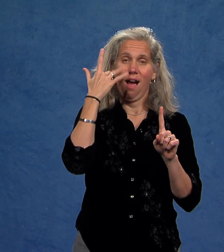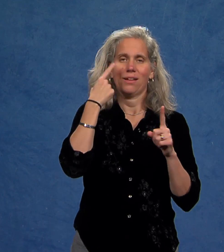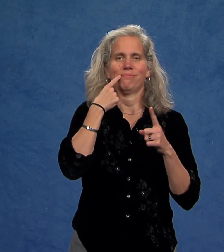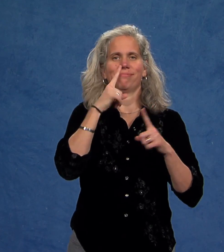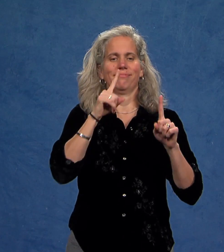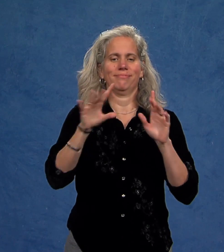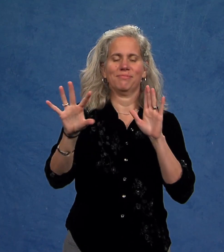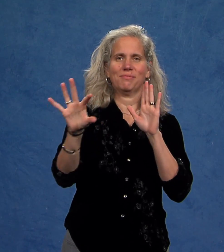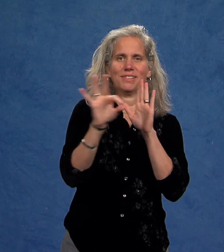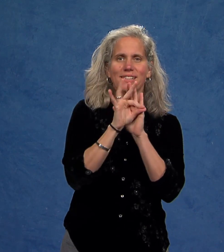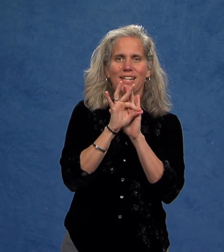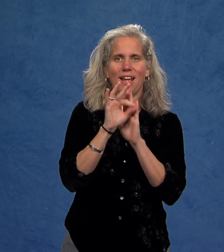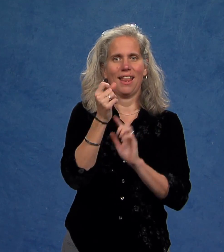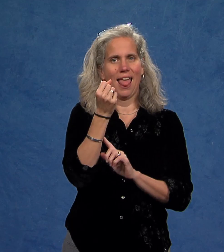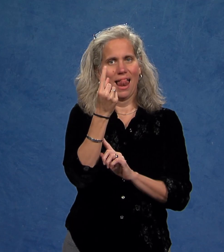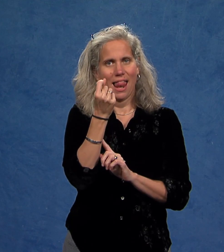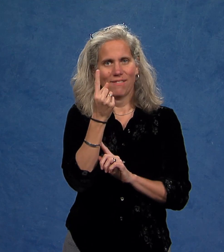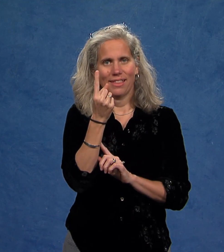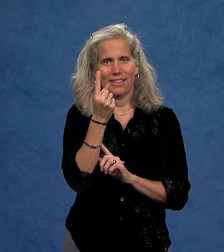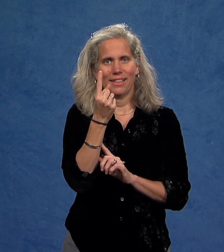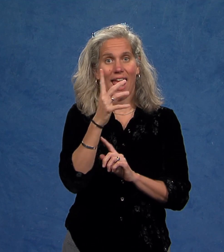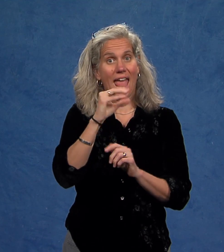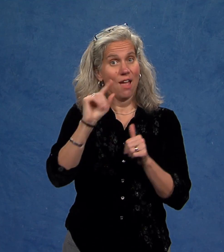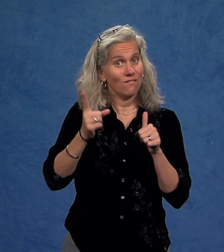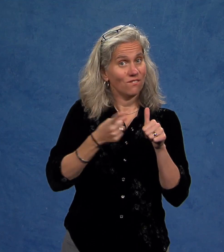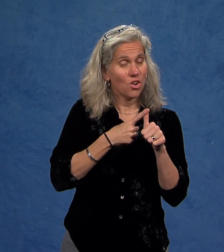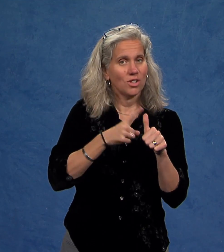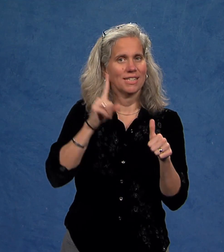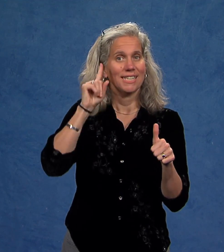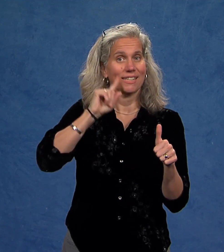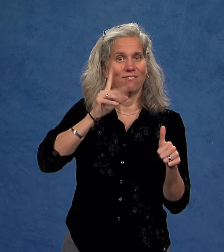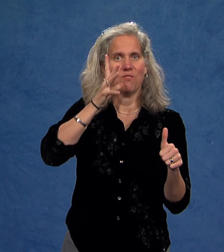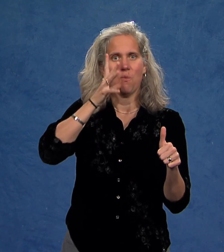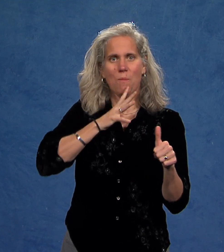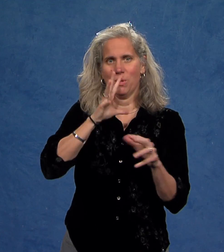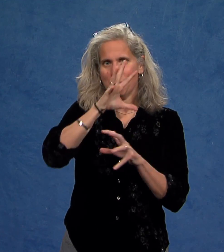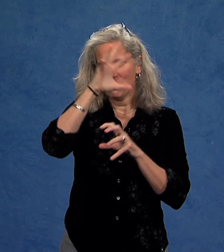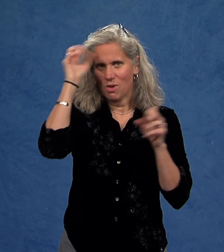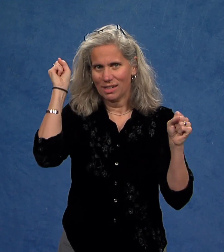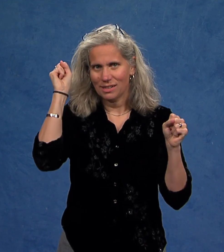For this campus, the selection of our 11th and first deaf woman president,